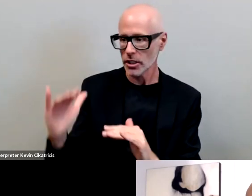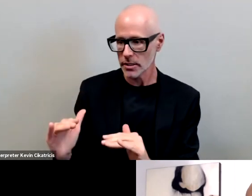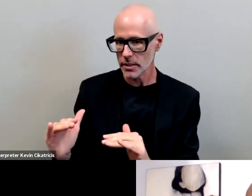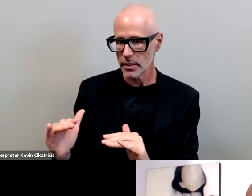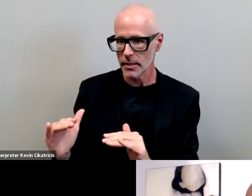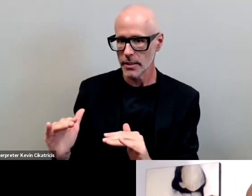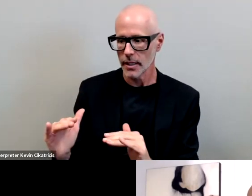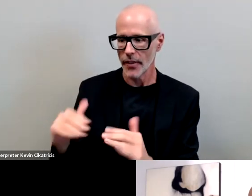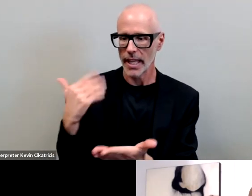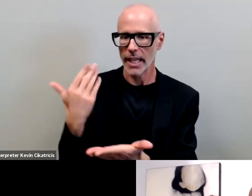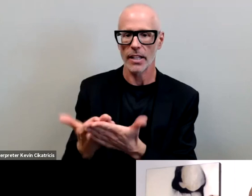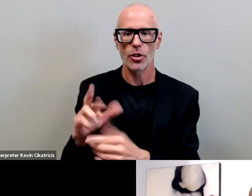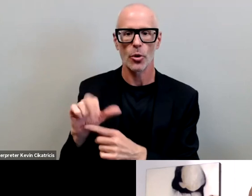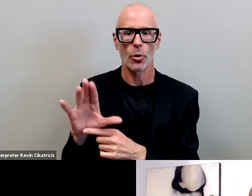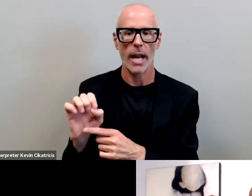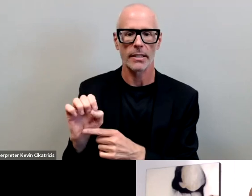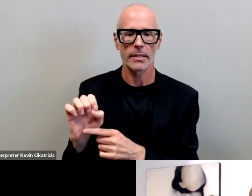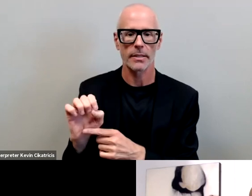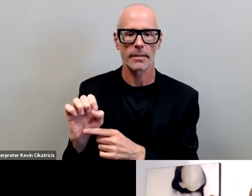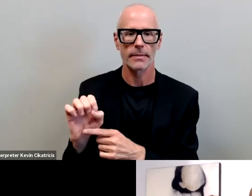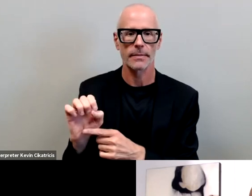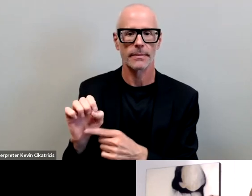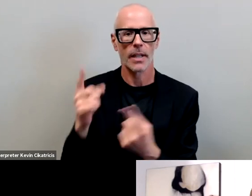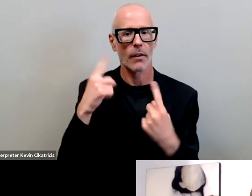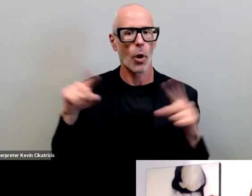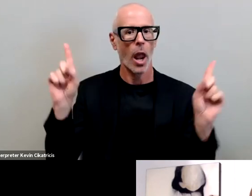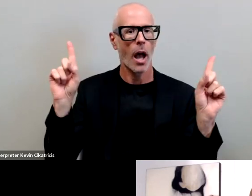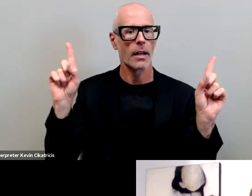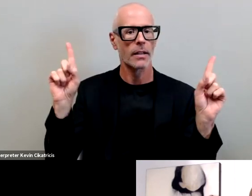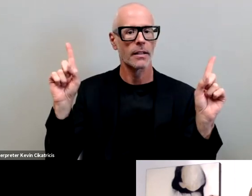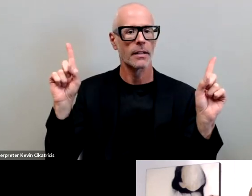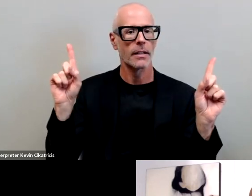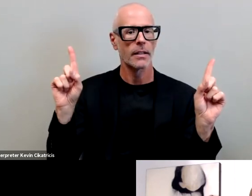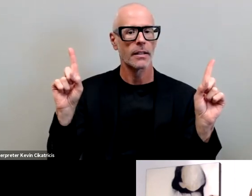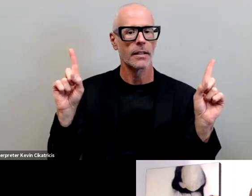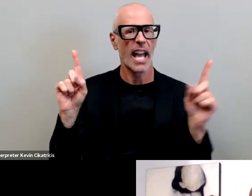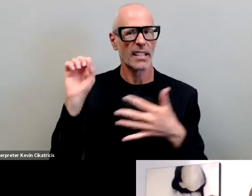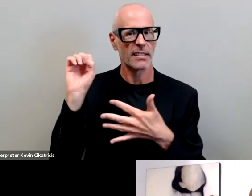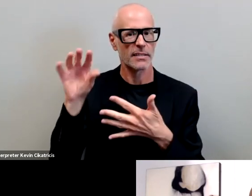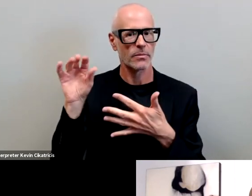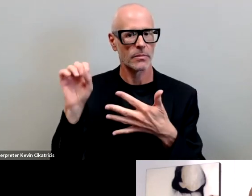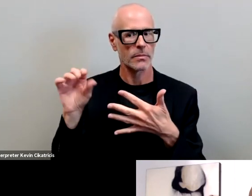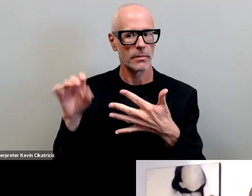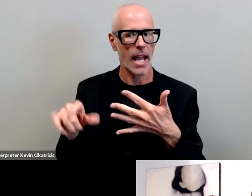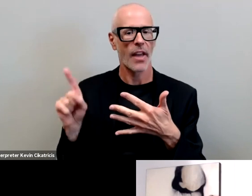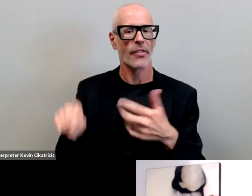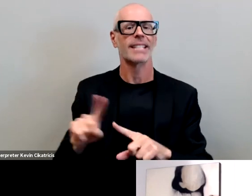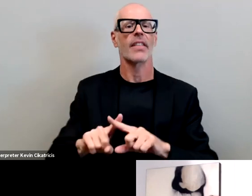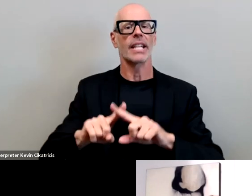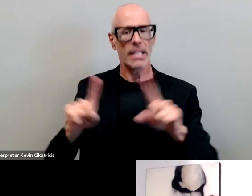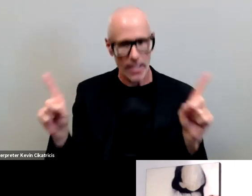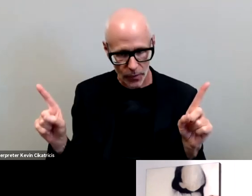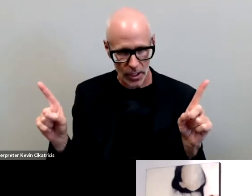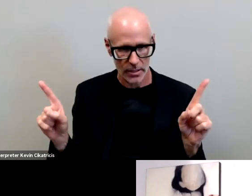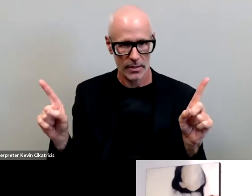race voila and really begins to tell people that that is the difference in outcomes more pointedly